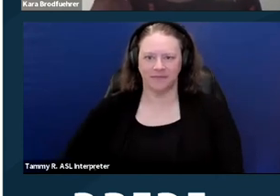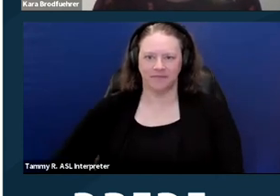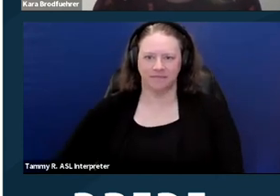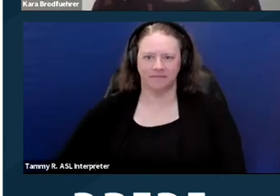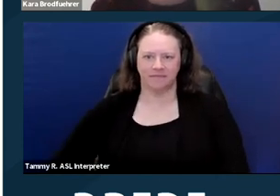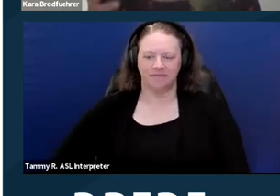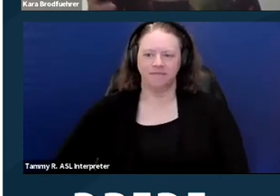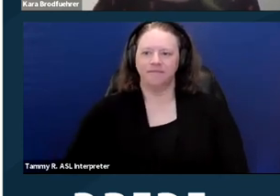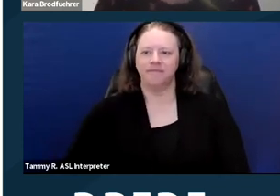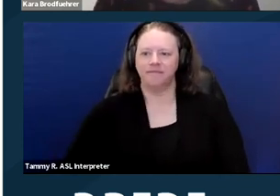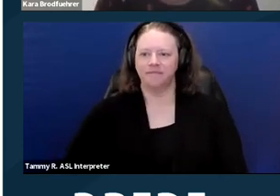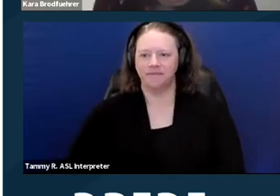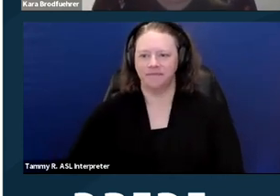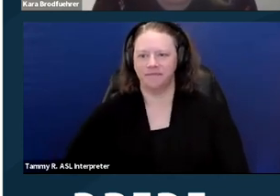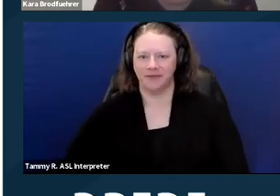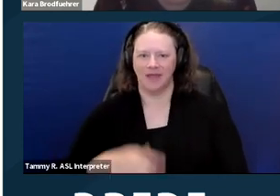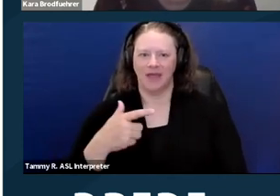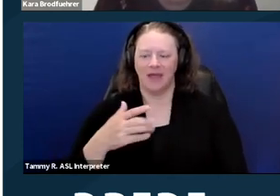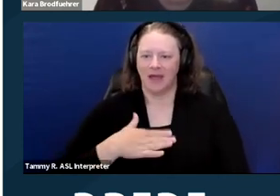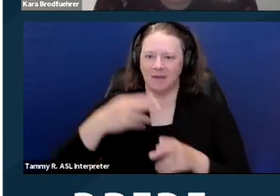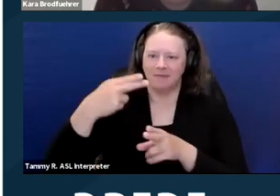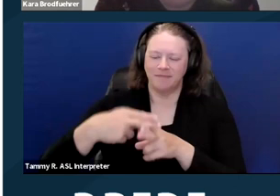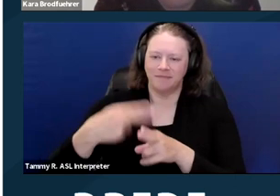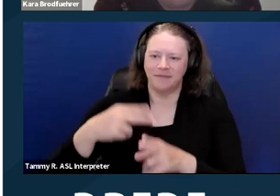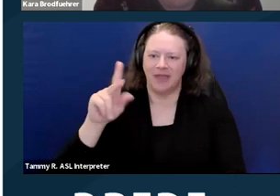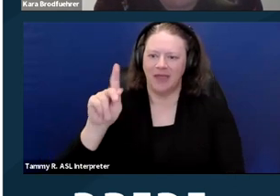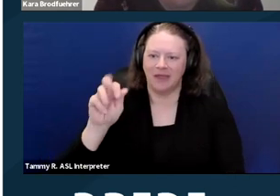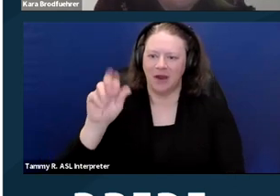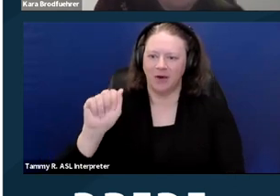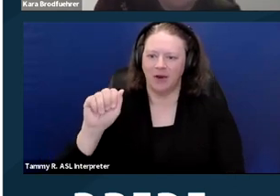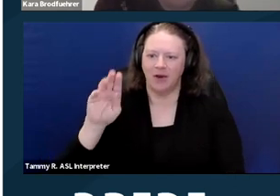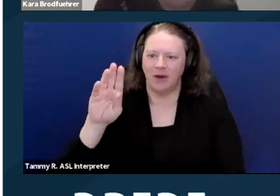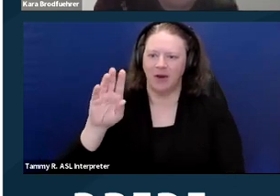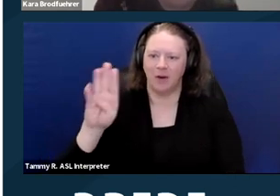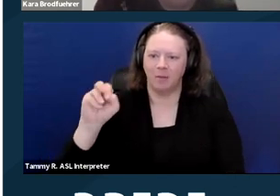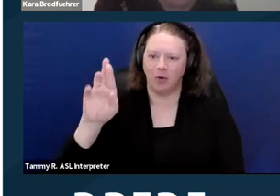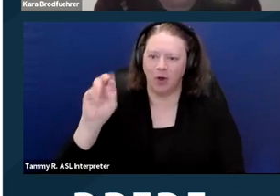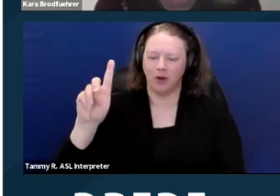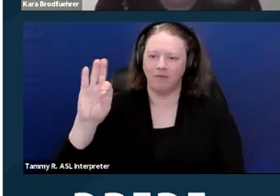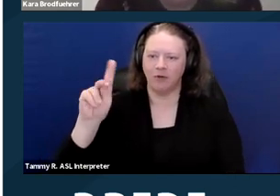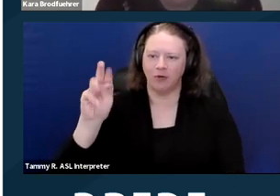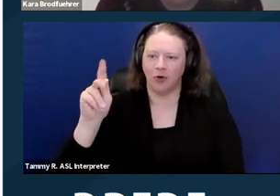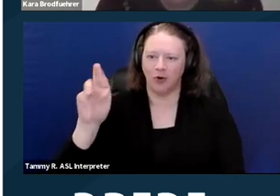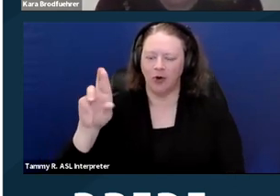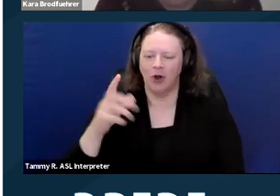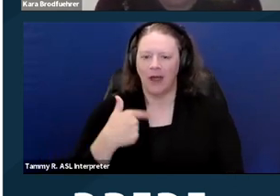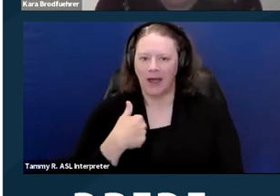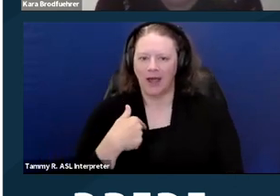So, I'm Kara Brodfuehrer. I'm a senior attorney with the California Civil Rights Department.